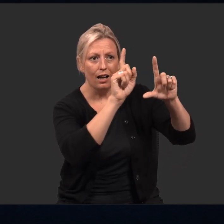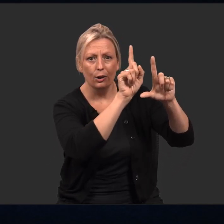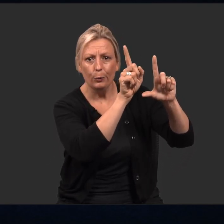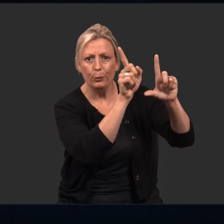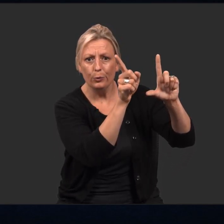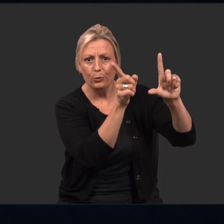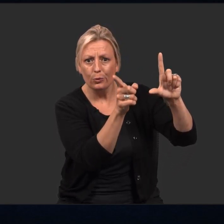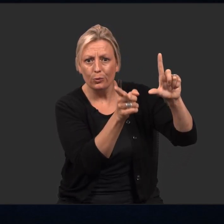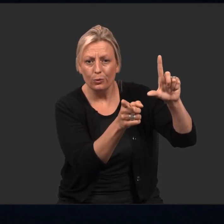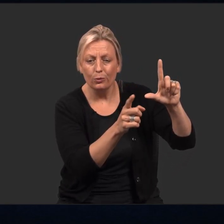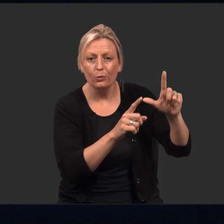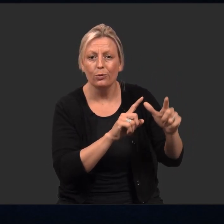or the clock ticking,